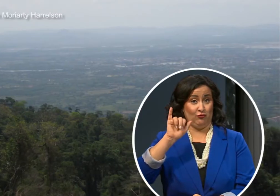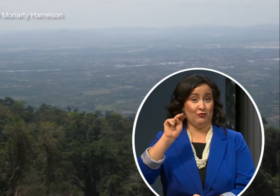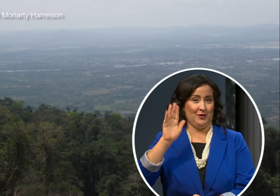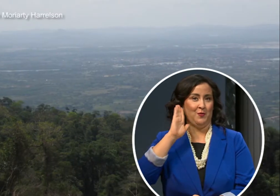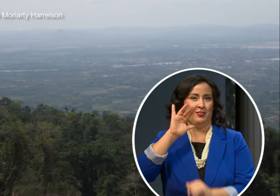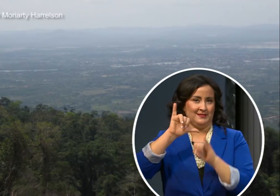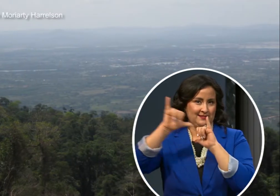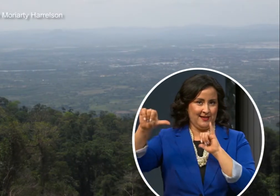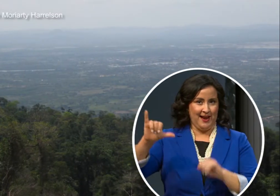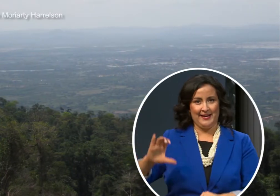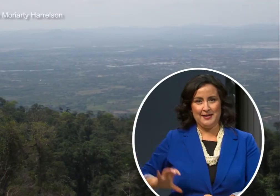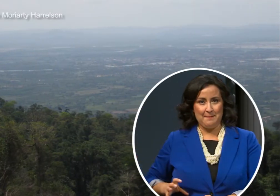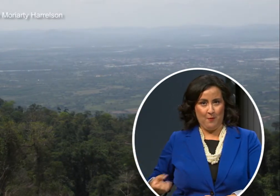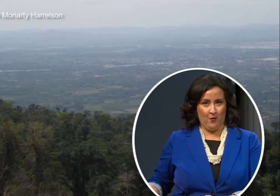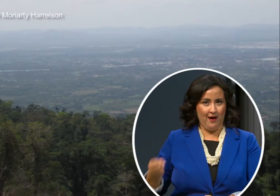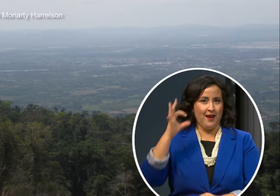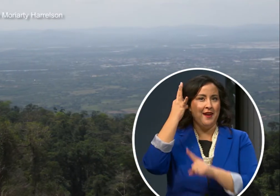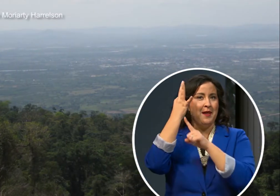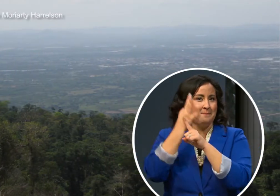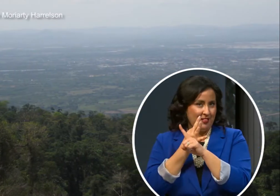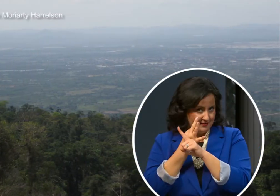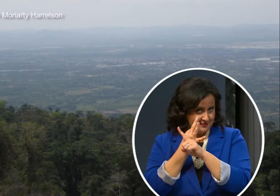She will stay in the country for nine months.